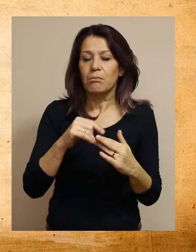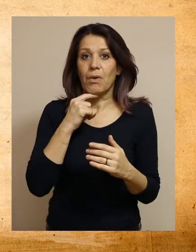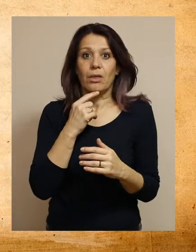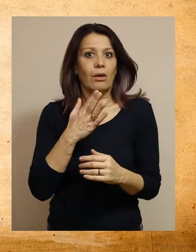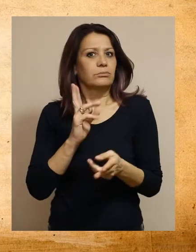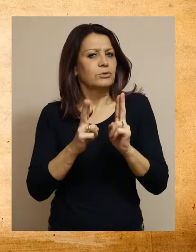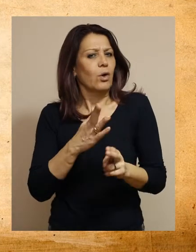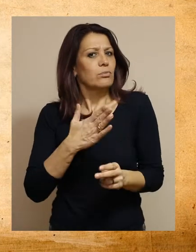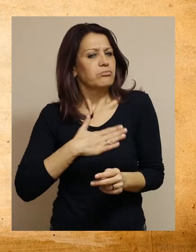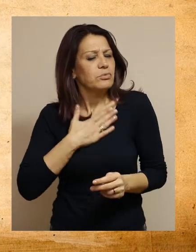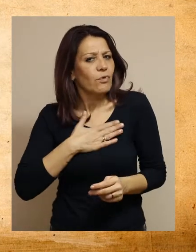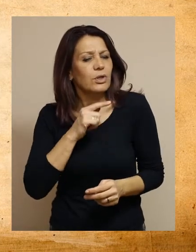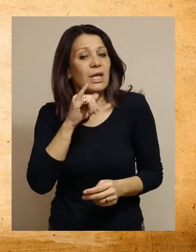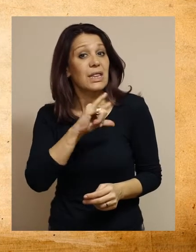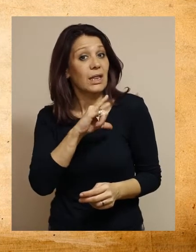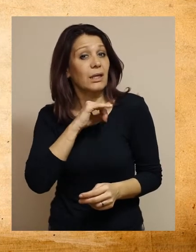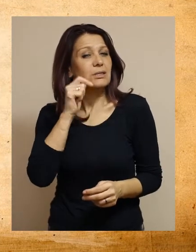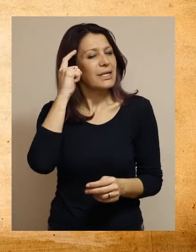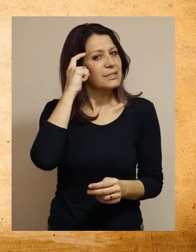according to their interests and knowledge.